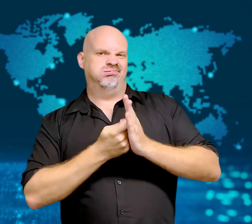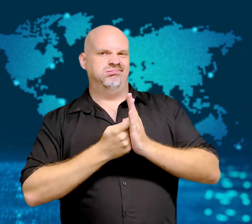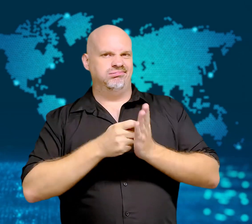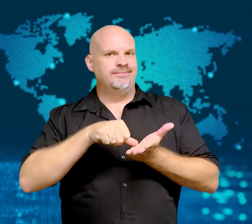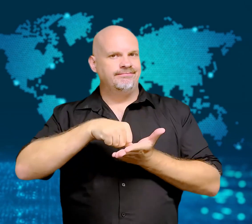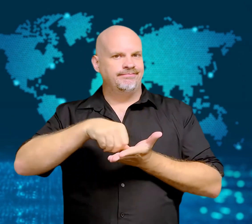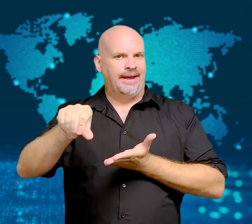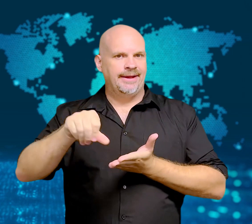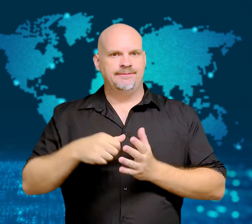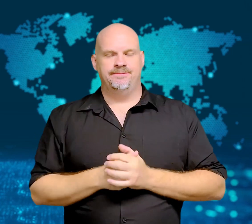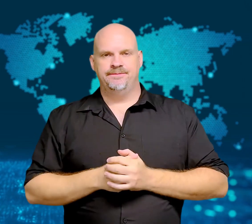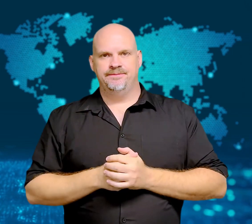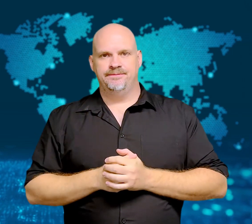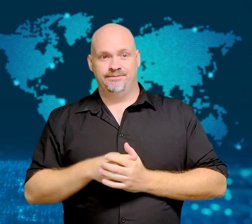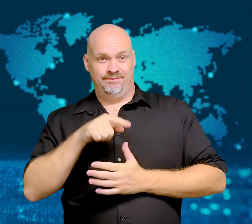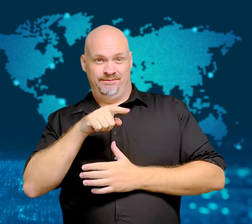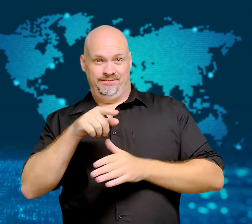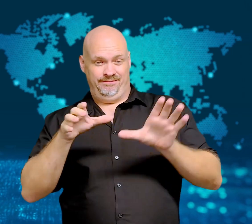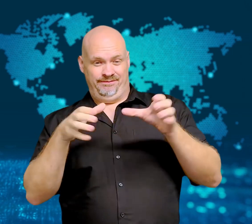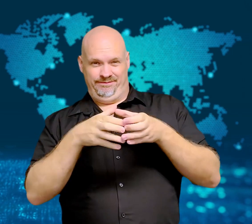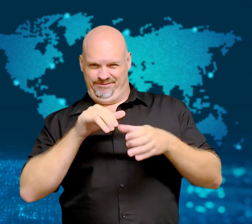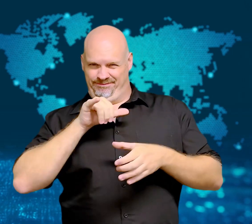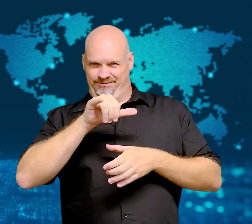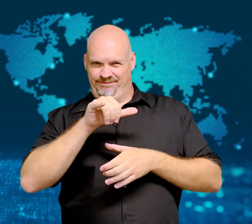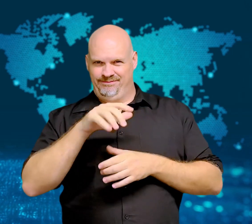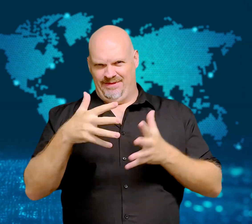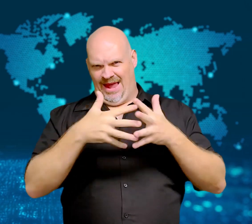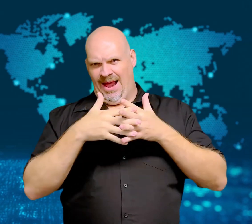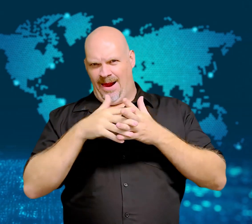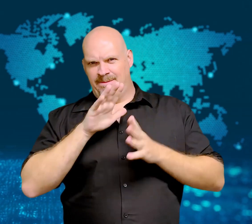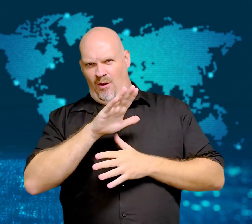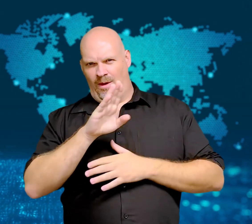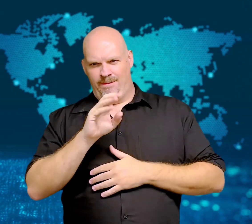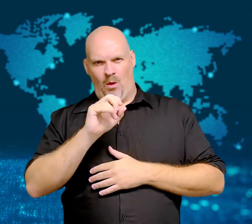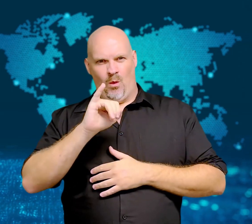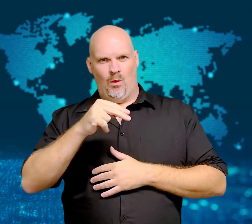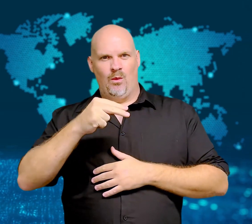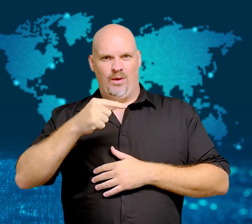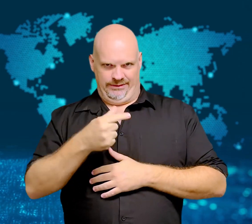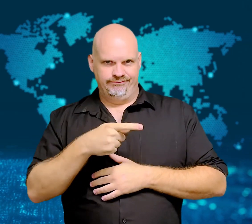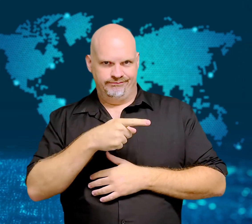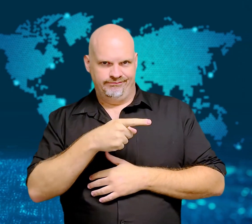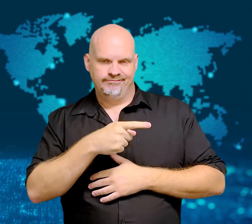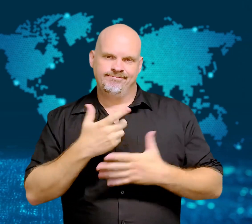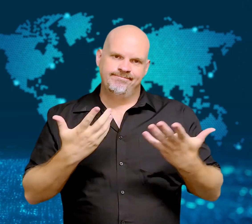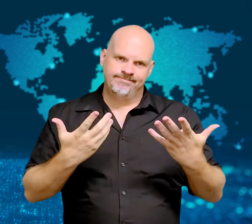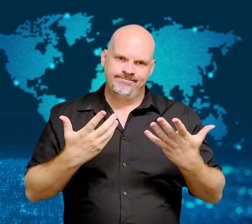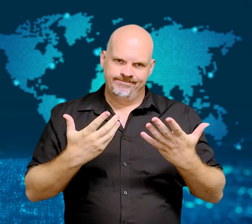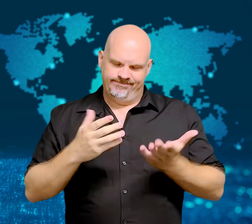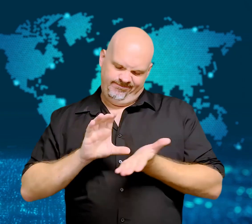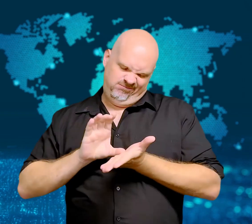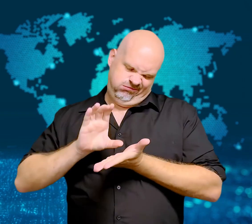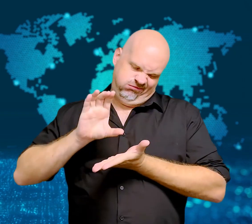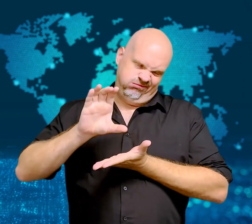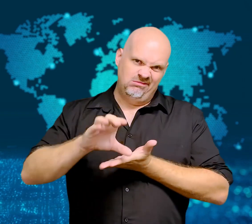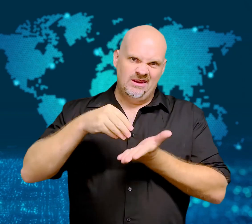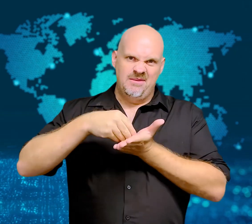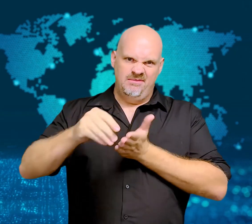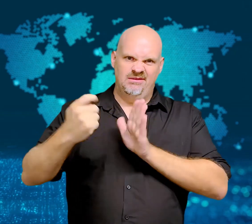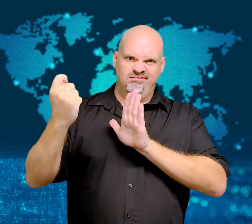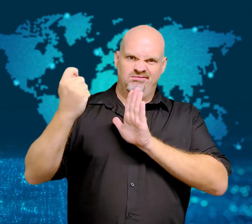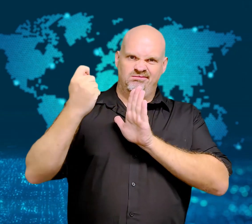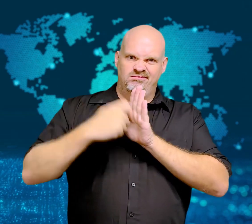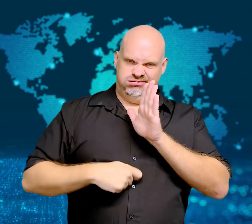The American airplane manufacturer will now pay large fines to settle